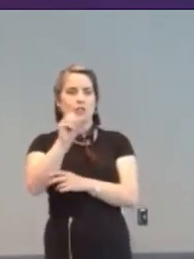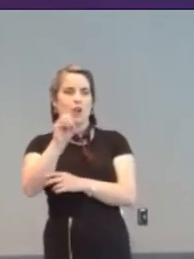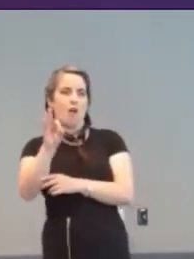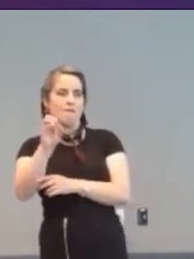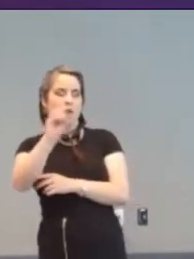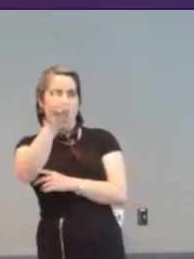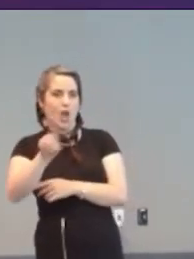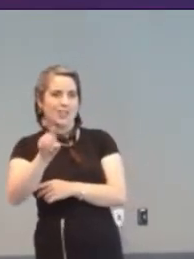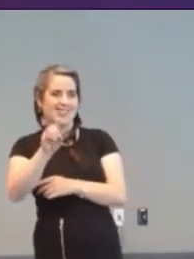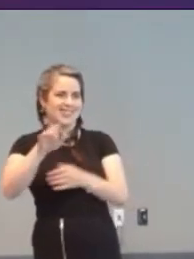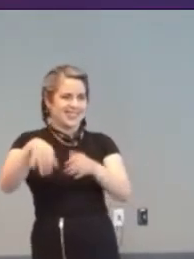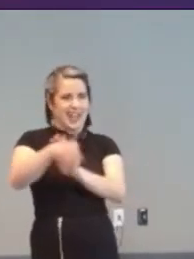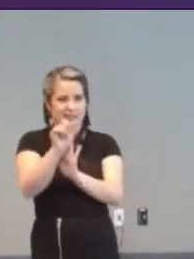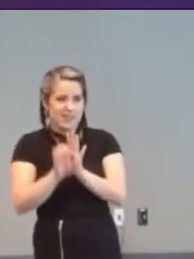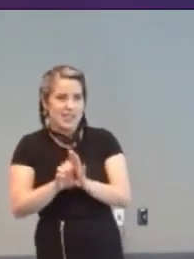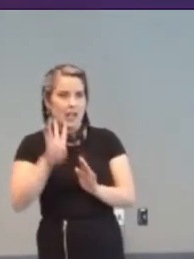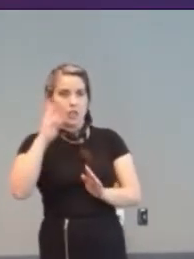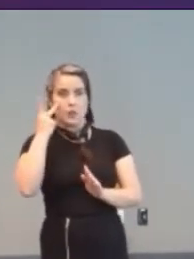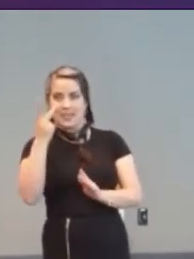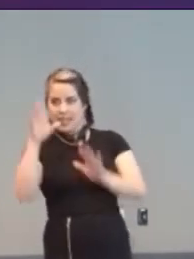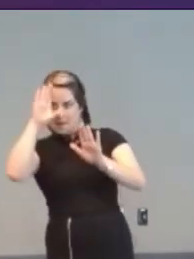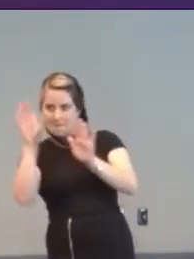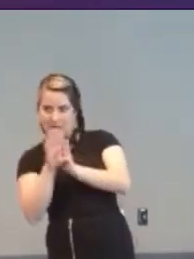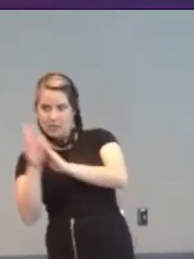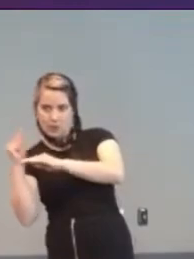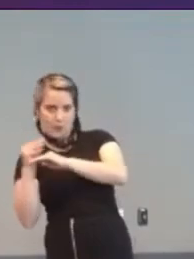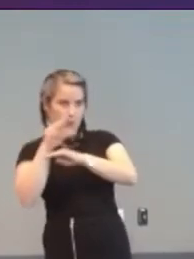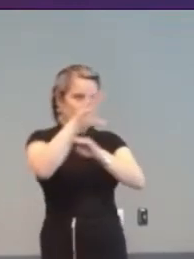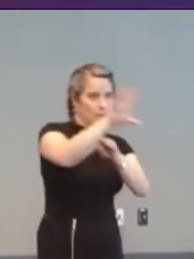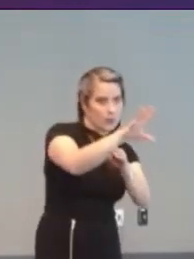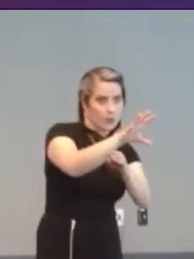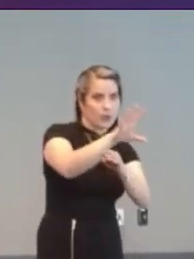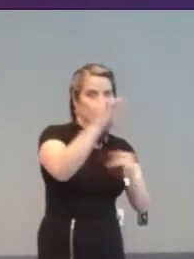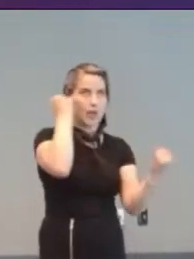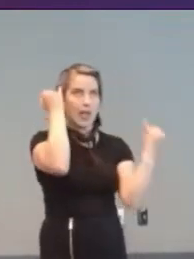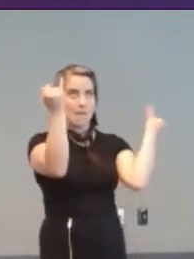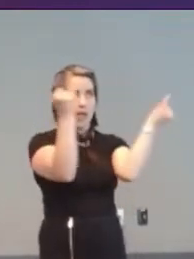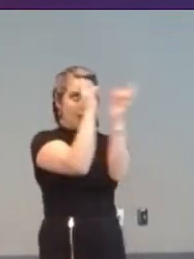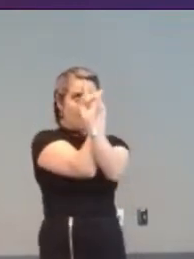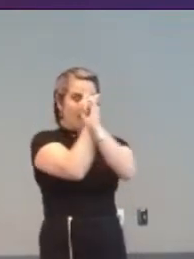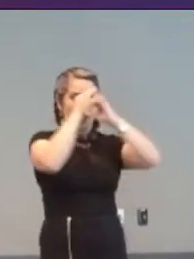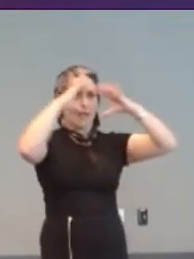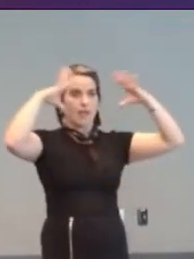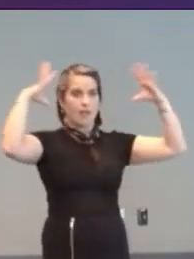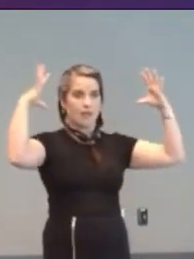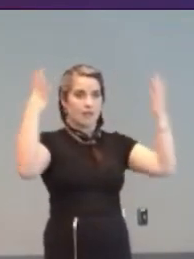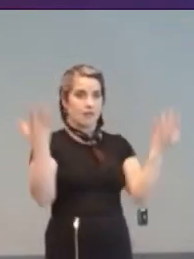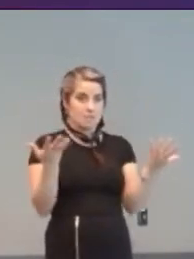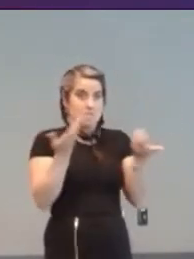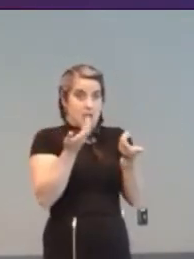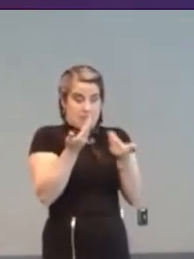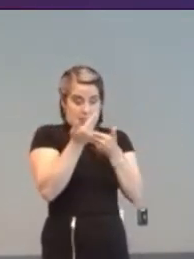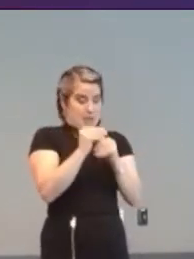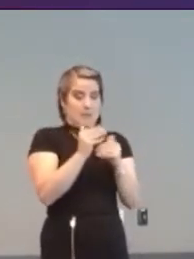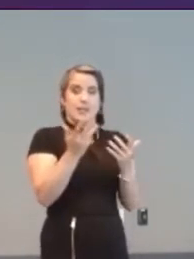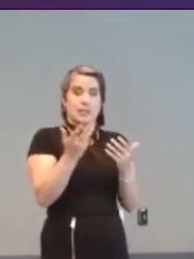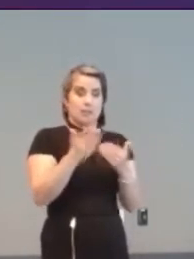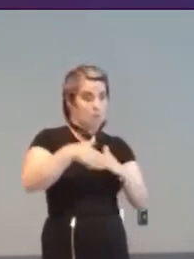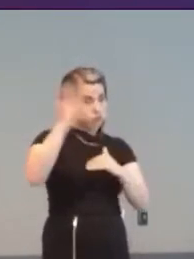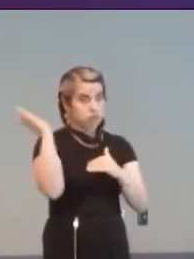on this same live image using a light-pen. With imagination there was limitless scope for play.